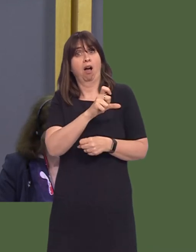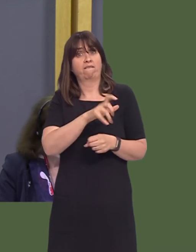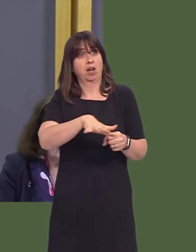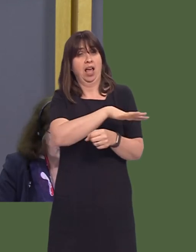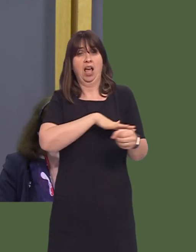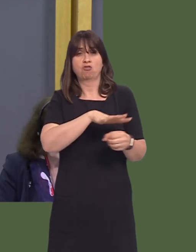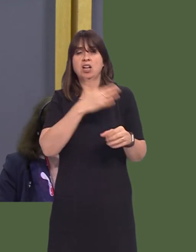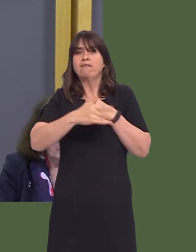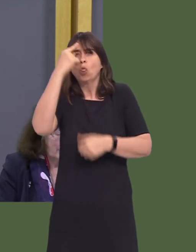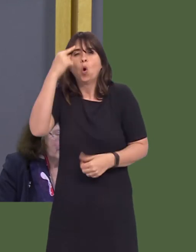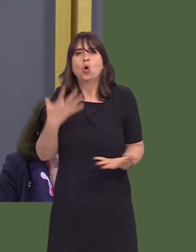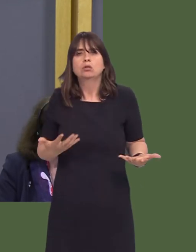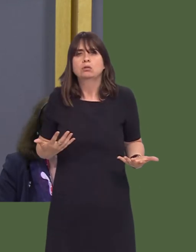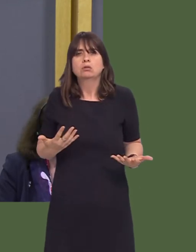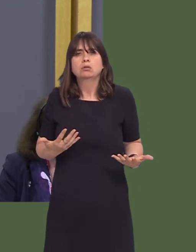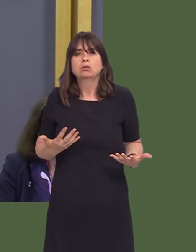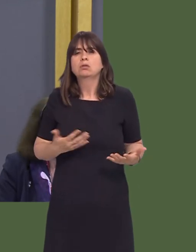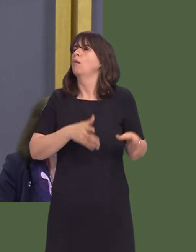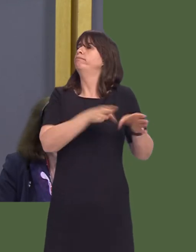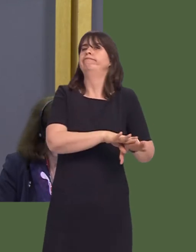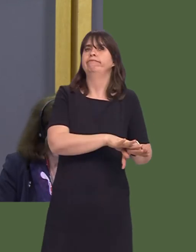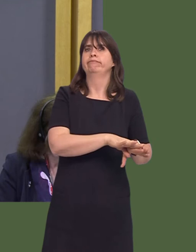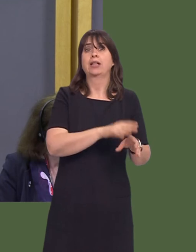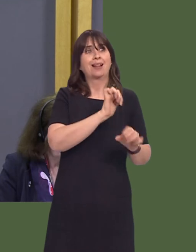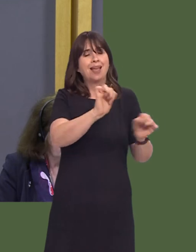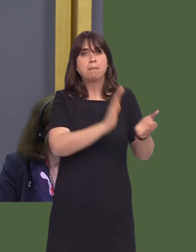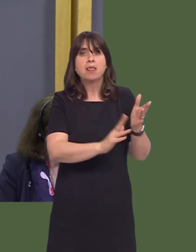haven't been taken into account, neither have the views of prospective parents who have